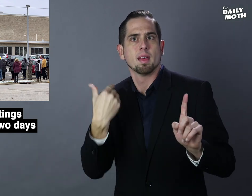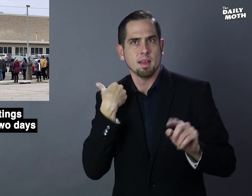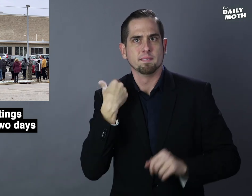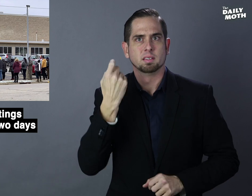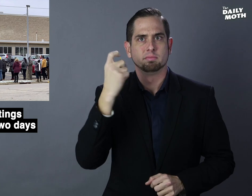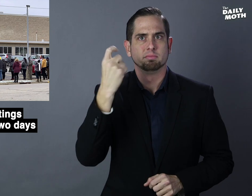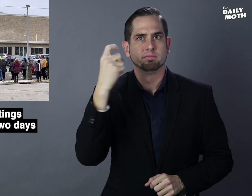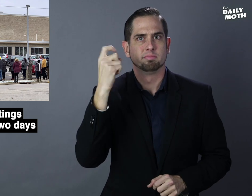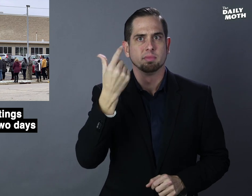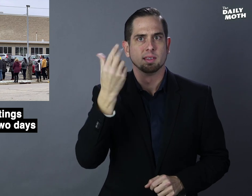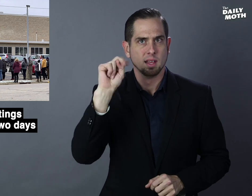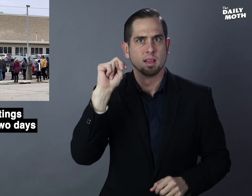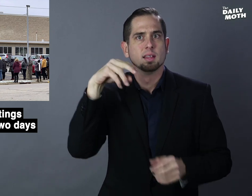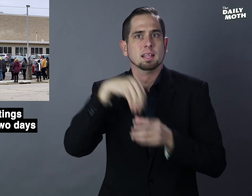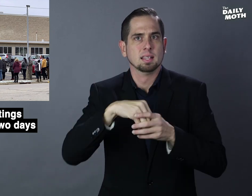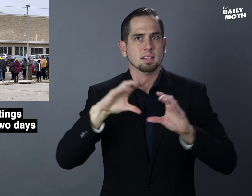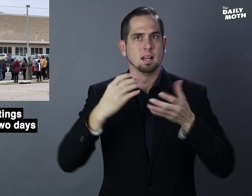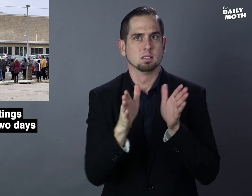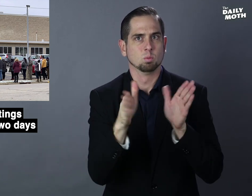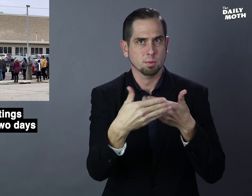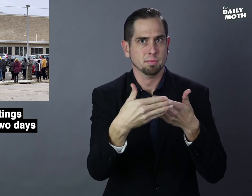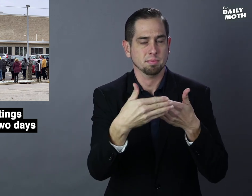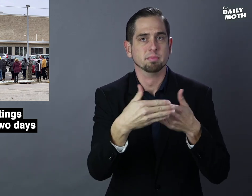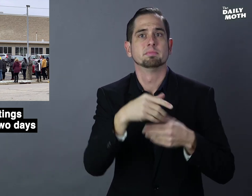with a handgun in a classroom.